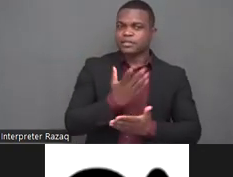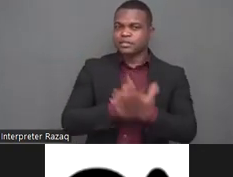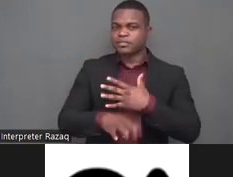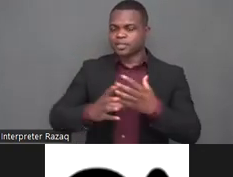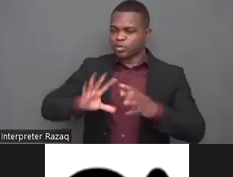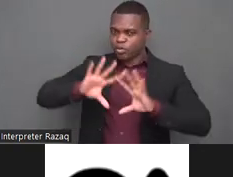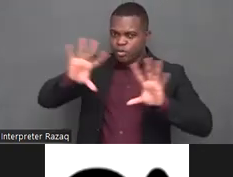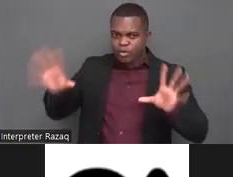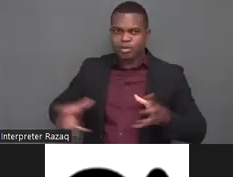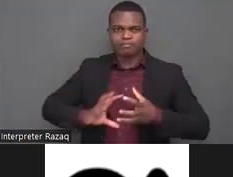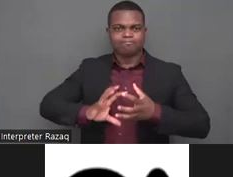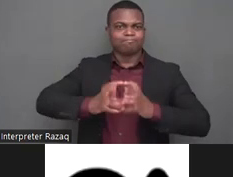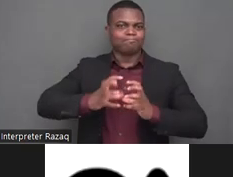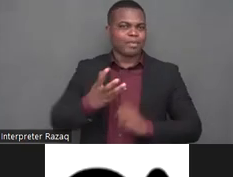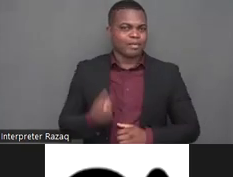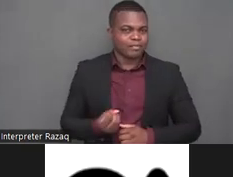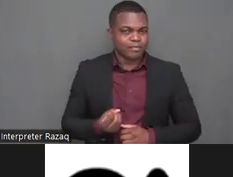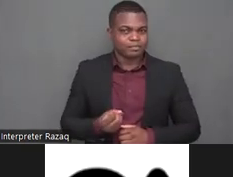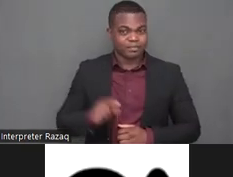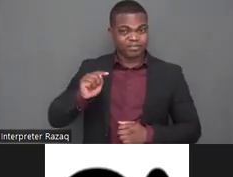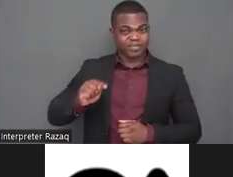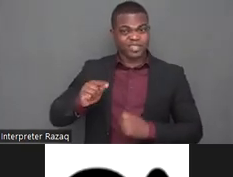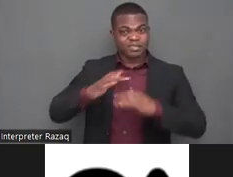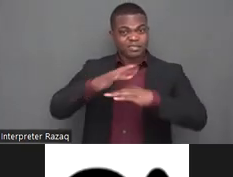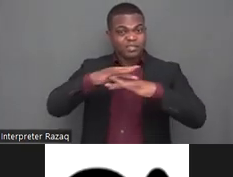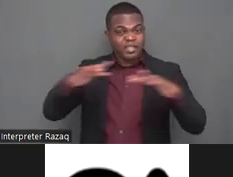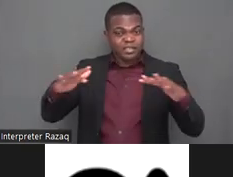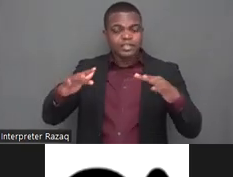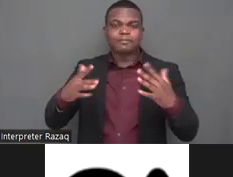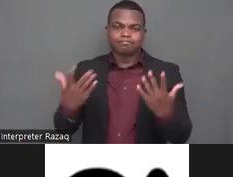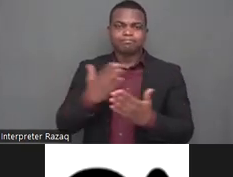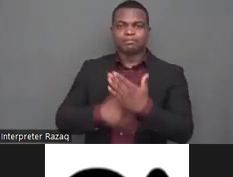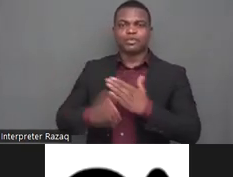and reproductive health and rights for persons with disabilities especially who face multiple